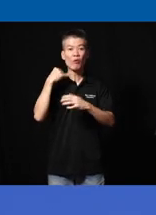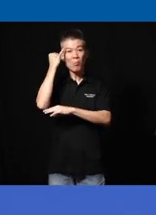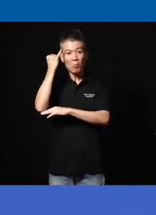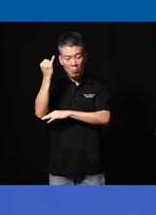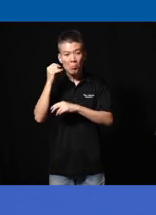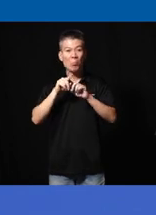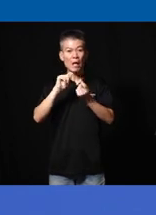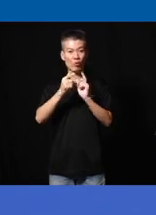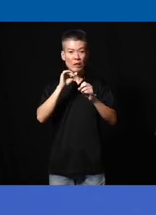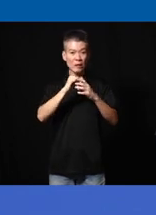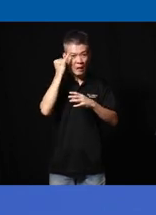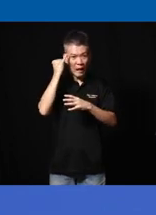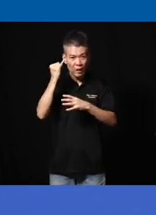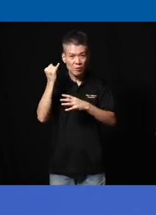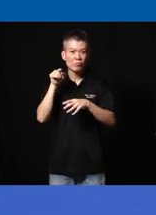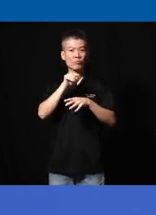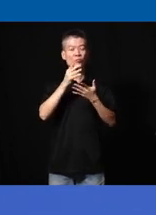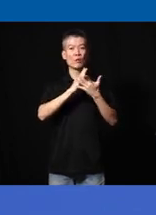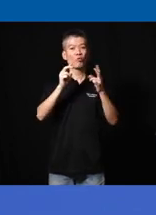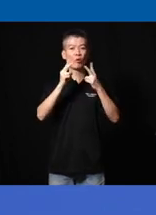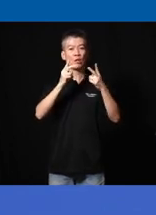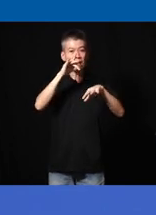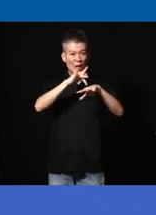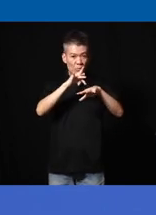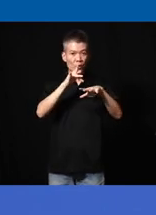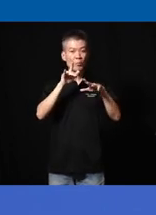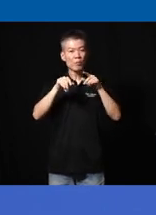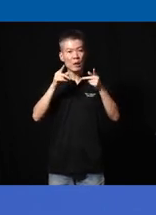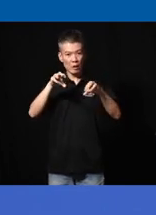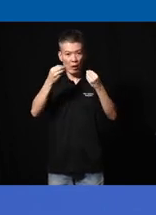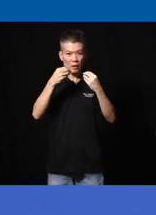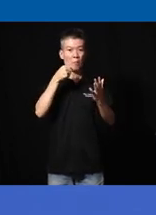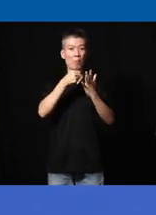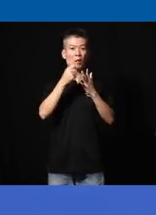want to translate this idea into something very tangible something that delivers impact to this